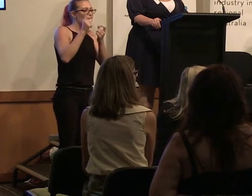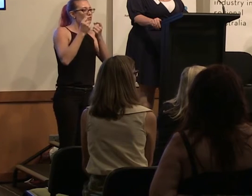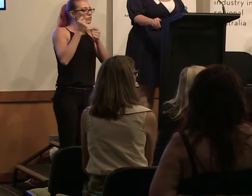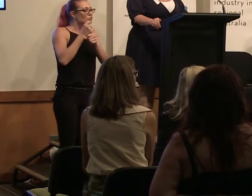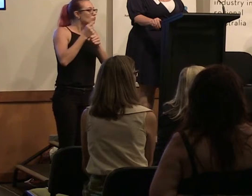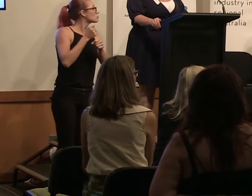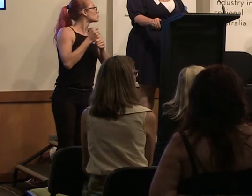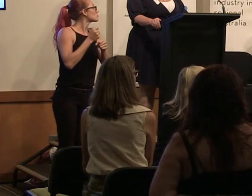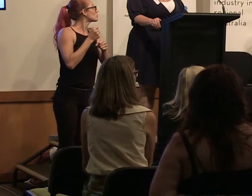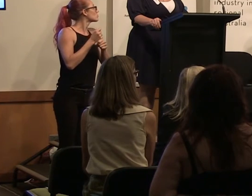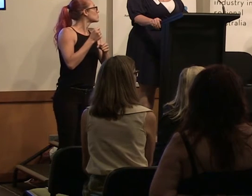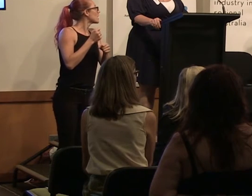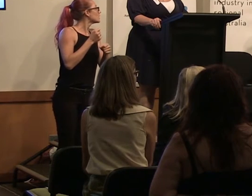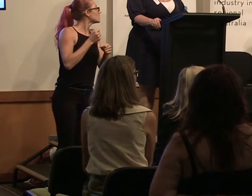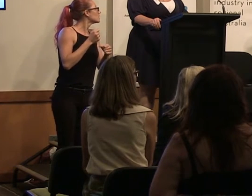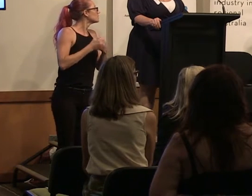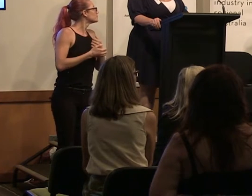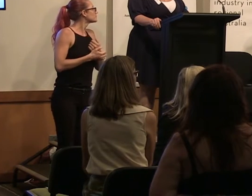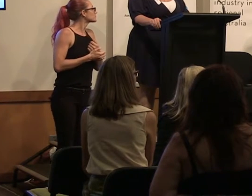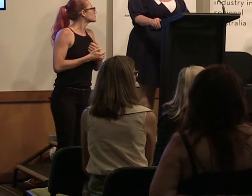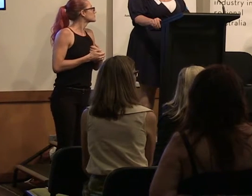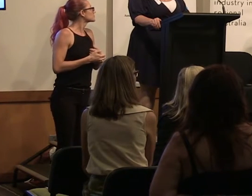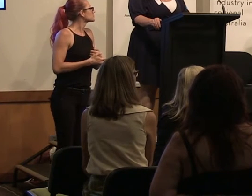built their subscribers and so on but we